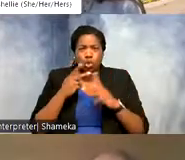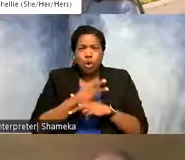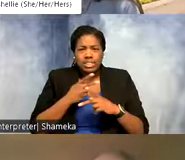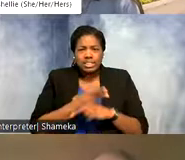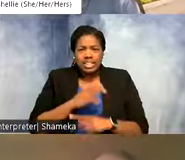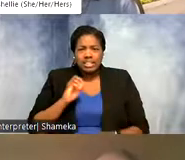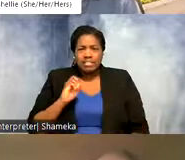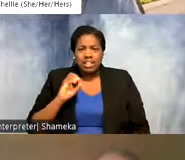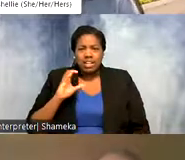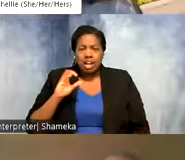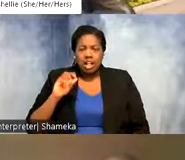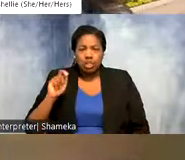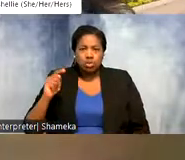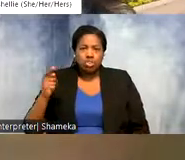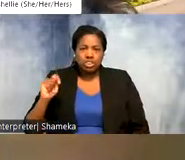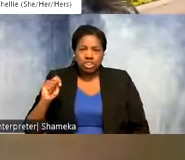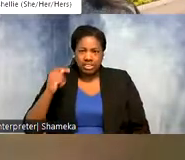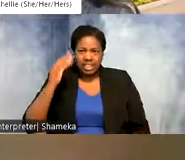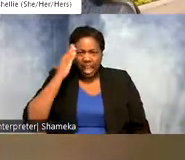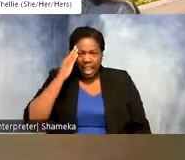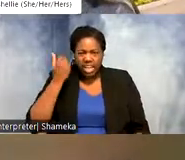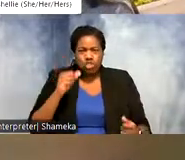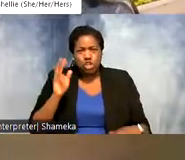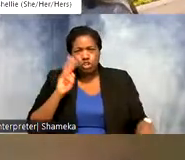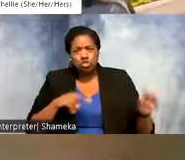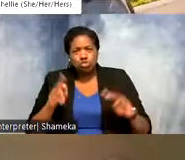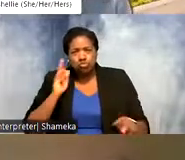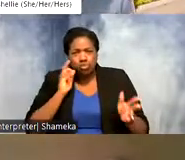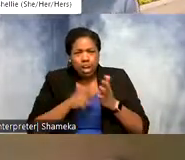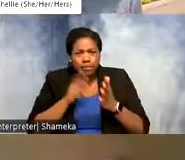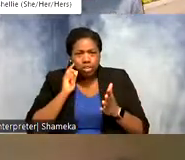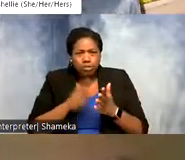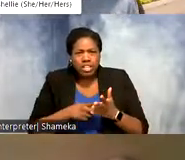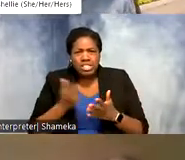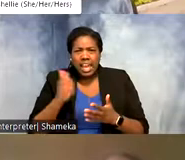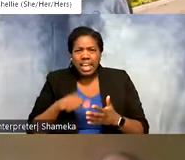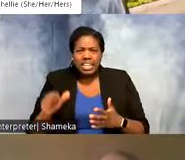and start making some observations about what you're seeing here. Are there any similarities or